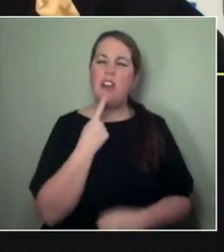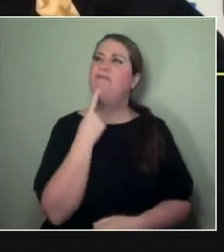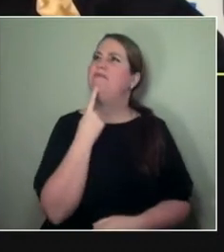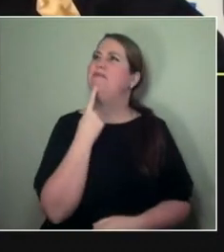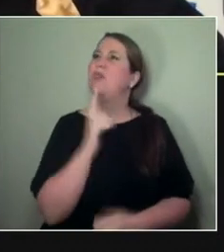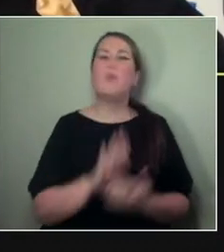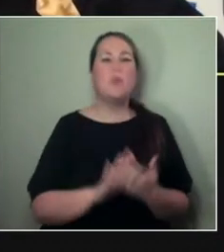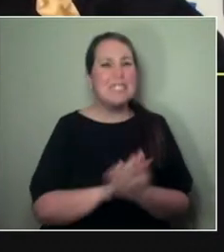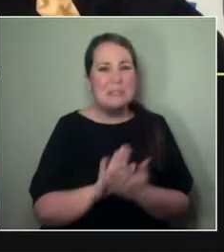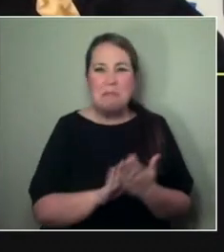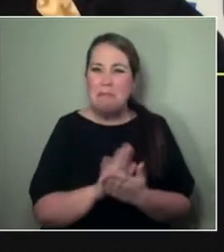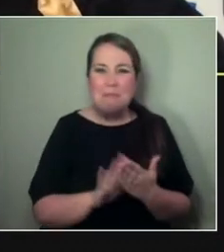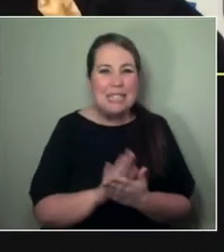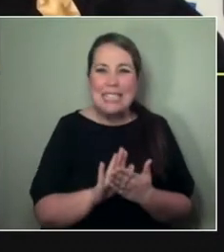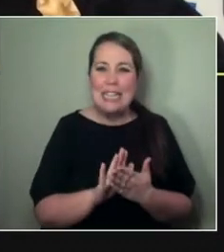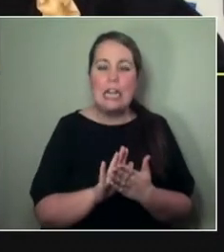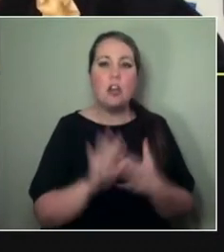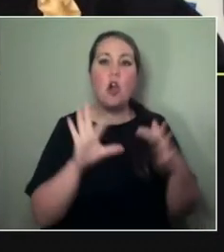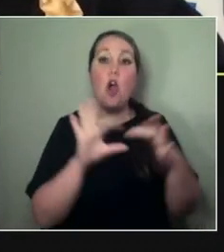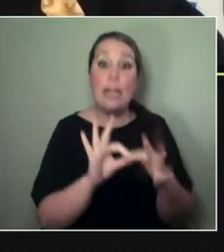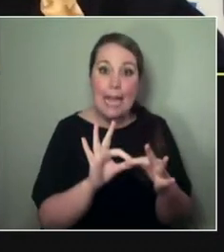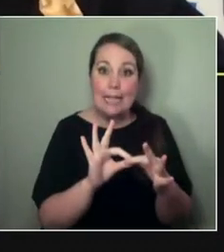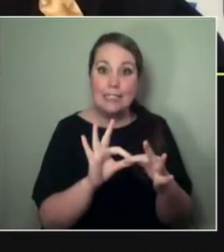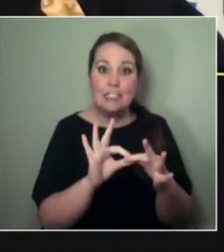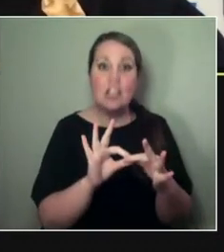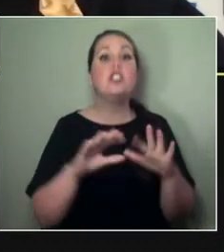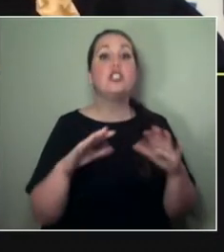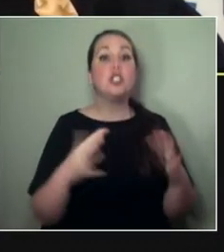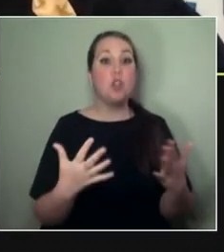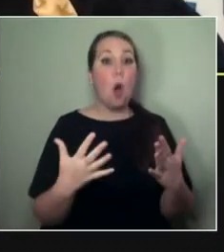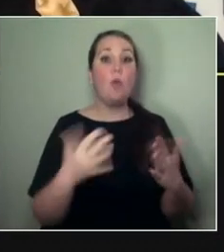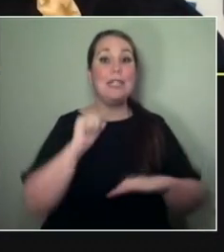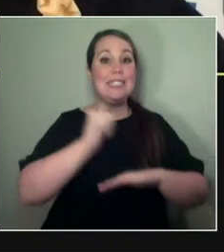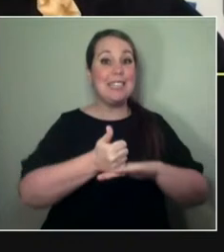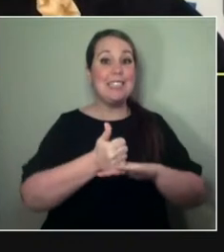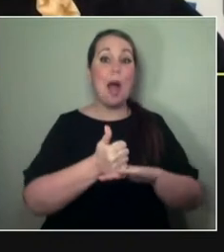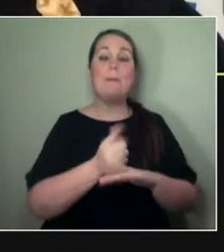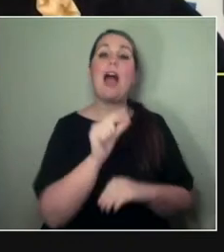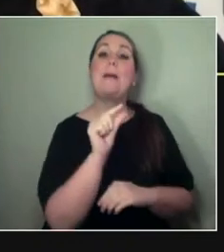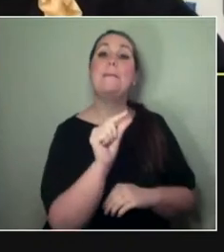And so, we ended up doing this little mini project to each other where we sent each other